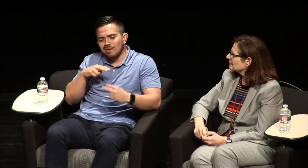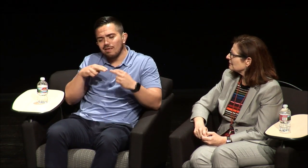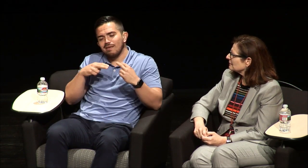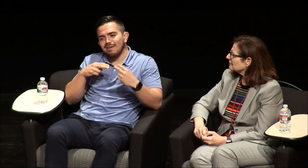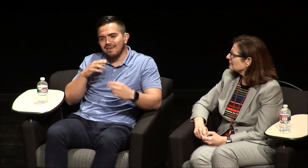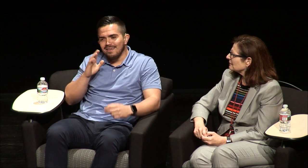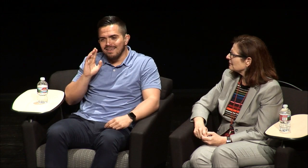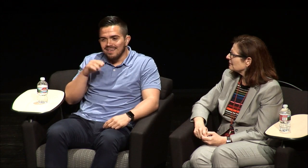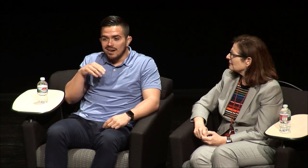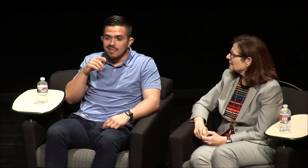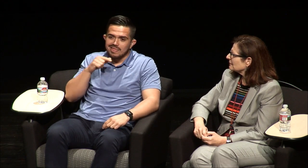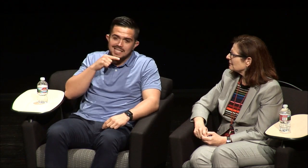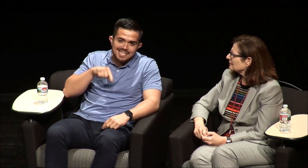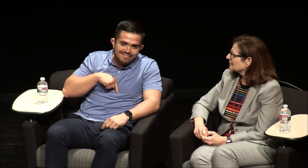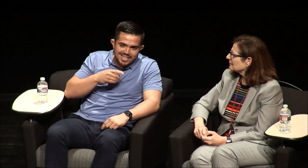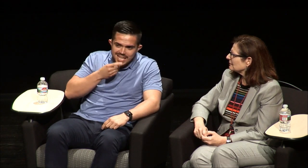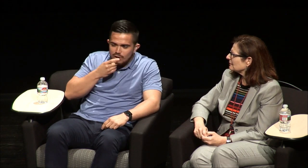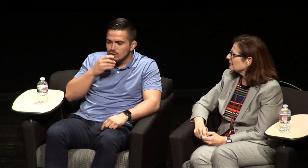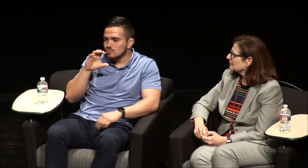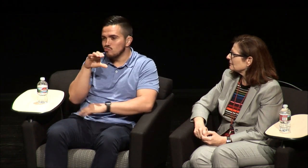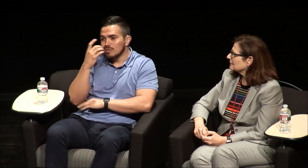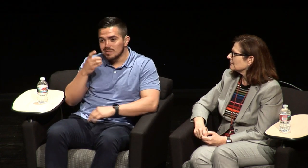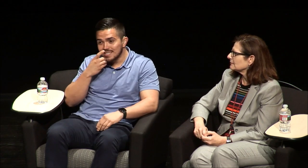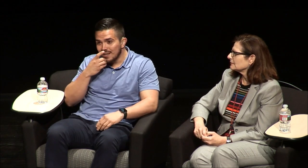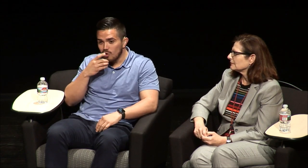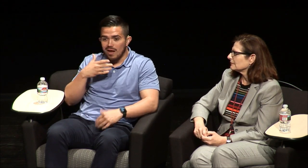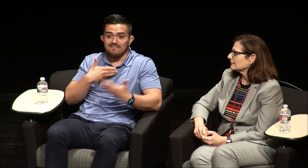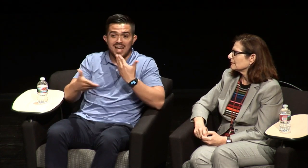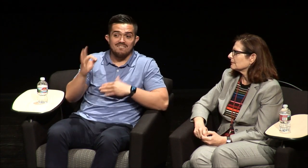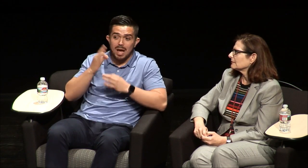more and more recently we've you know for example Thanksgiving dinner